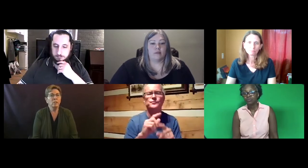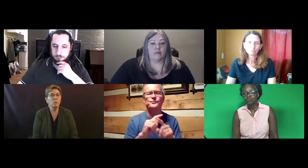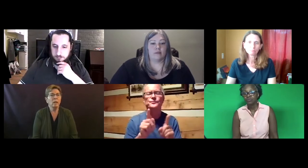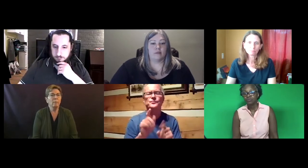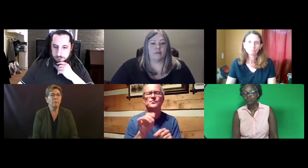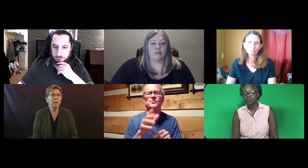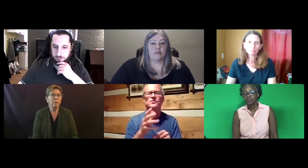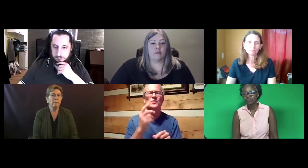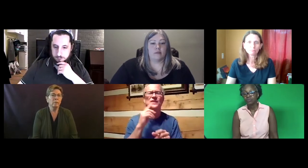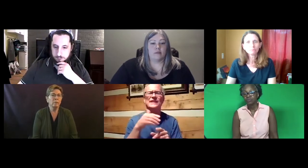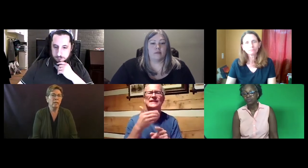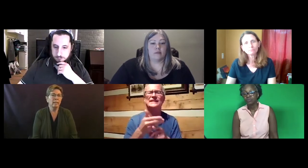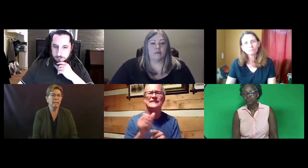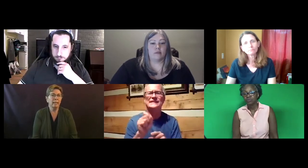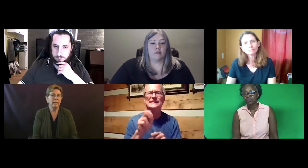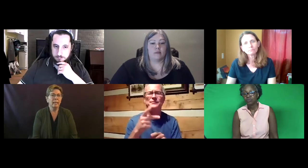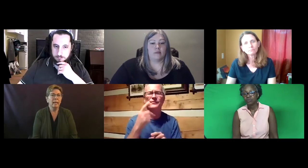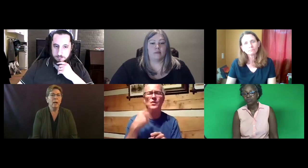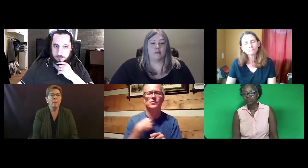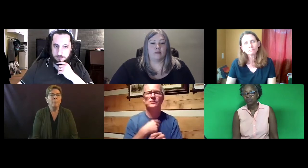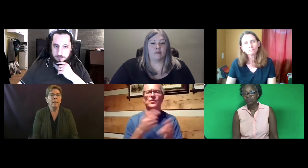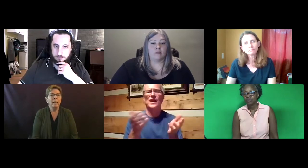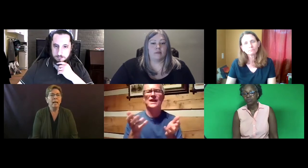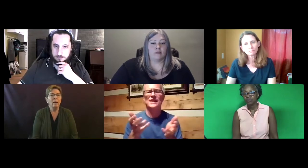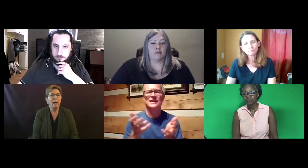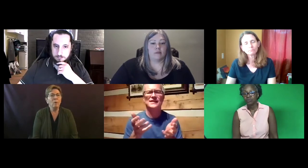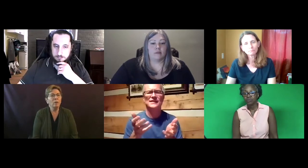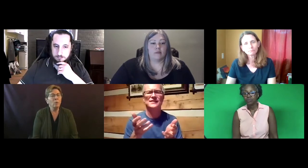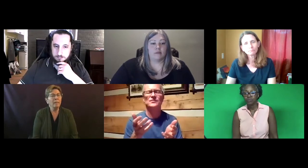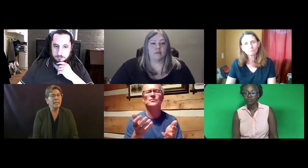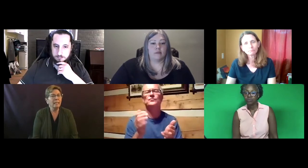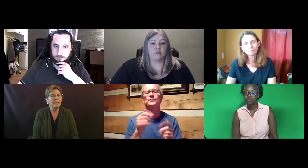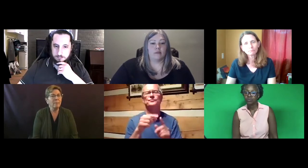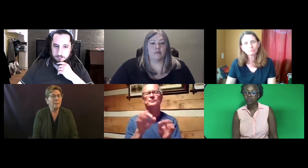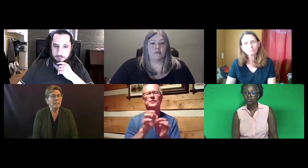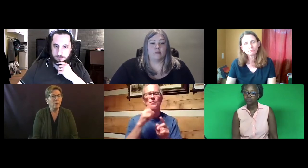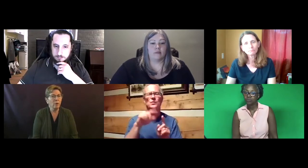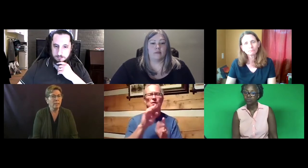will come from Jon and Katie. But I want to know what the next step is for us?